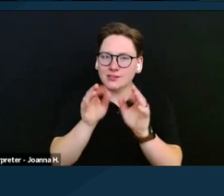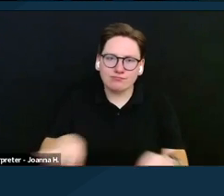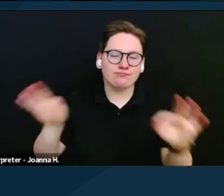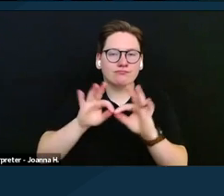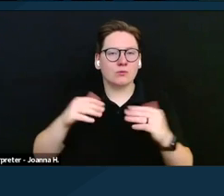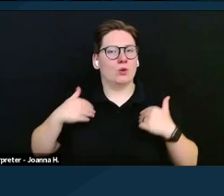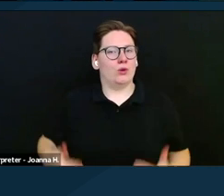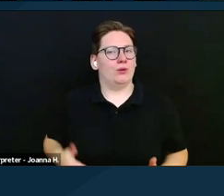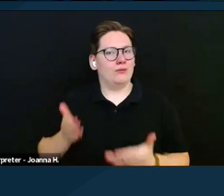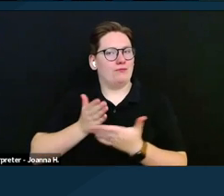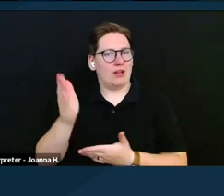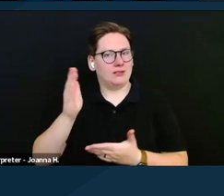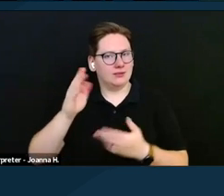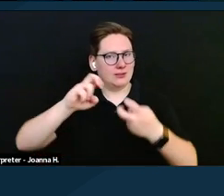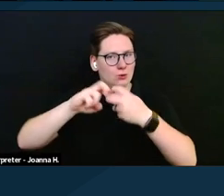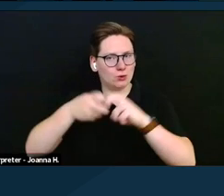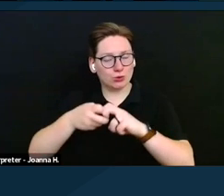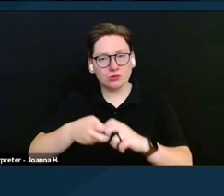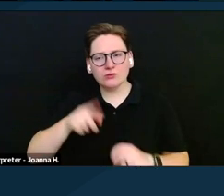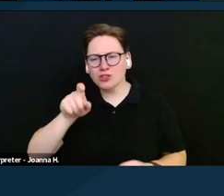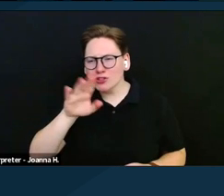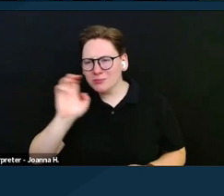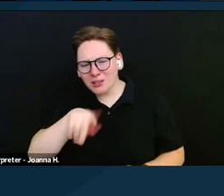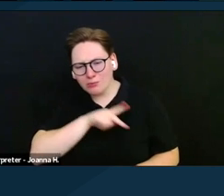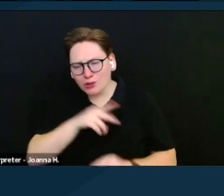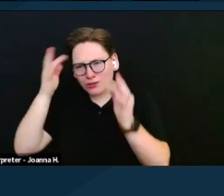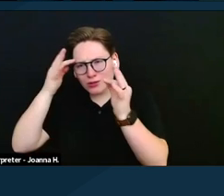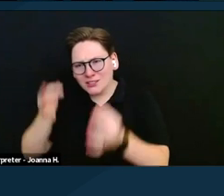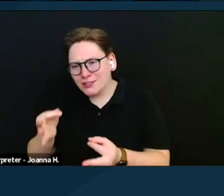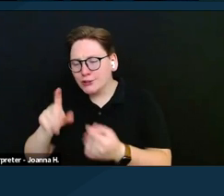What should be a personal decision about faith or commitment